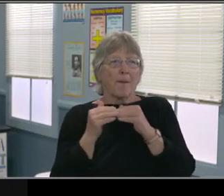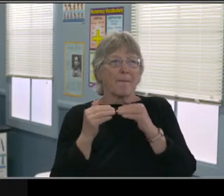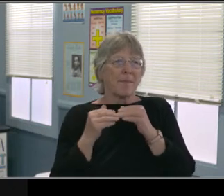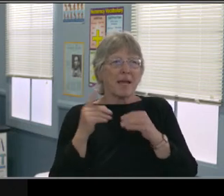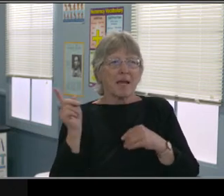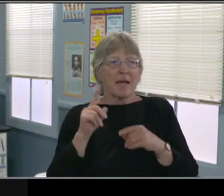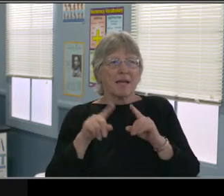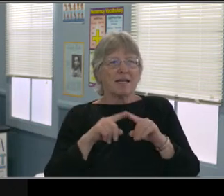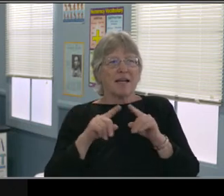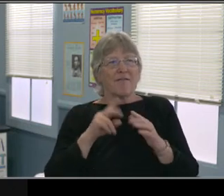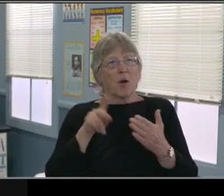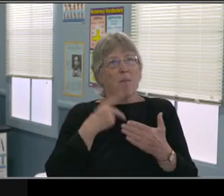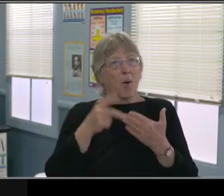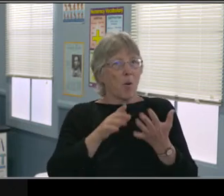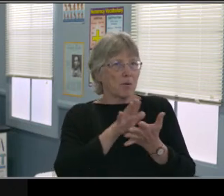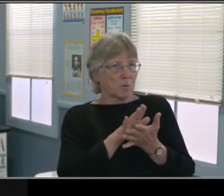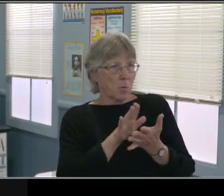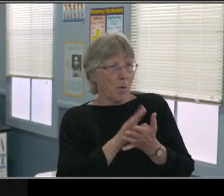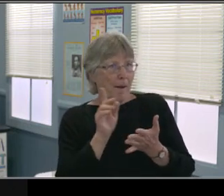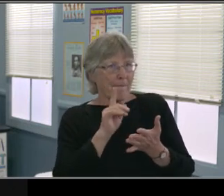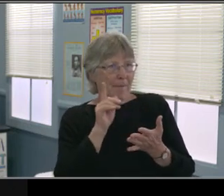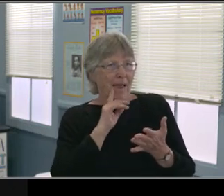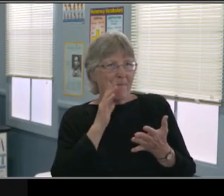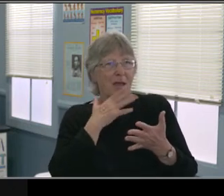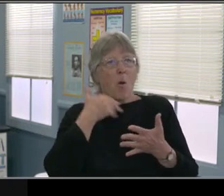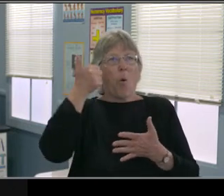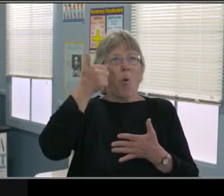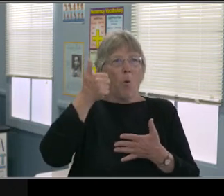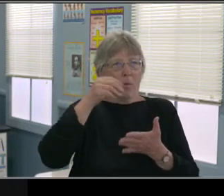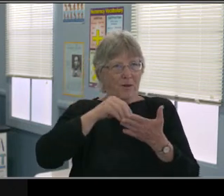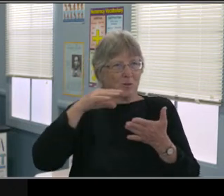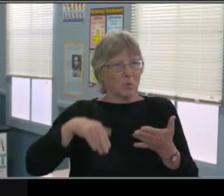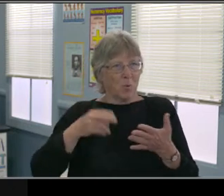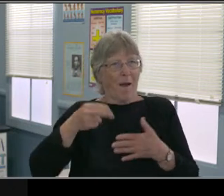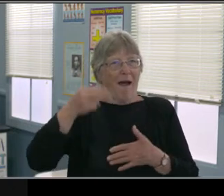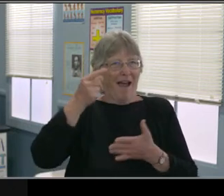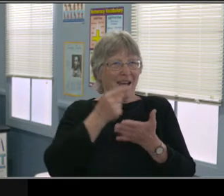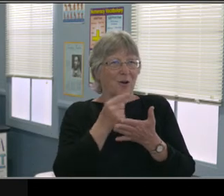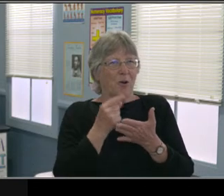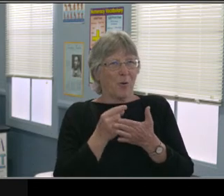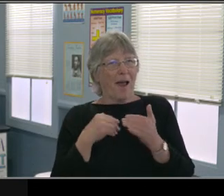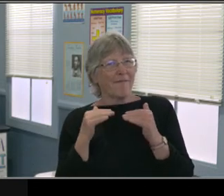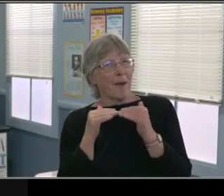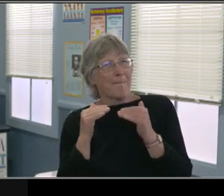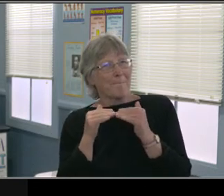for students, for parents and teachers and staff as well just because some of us do this on a daily basis.